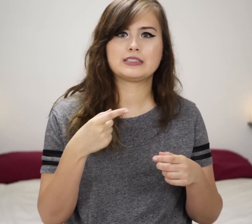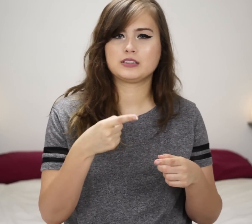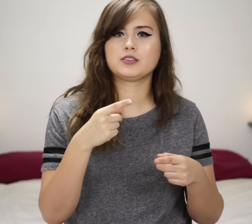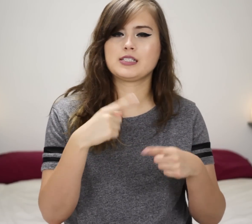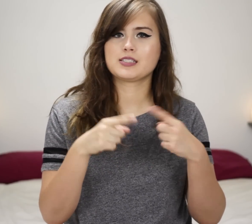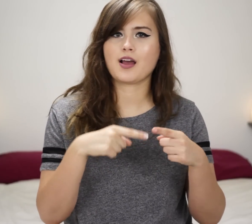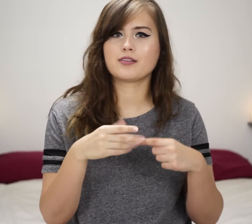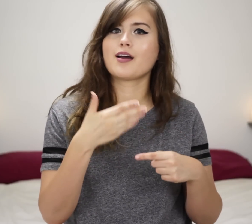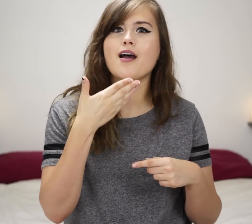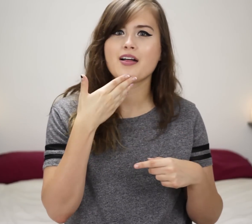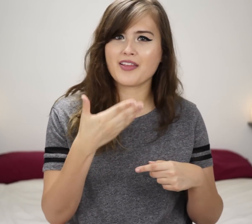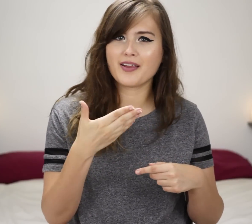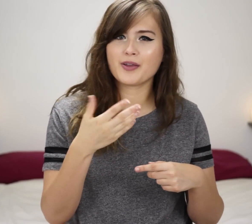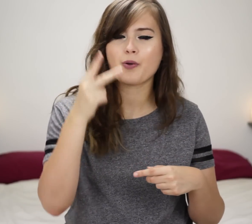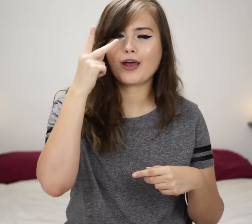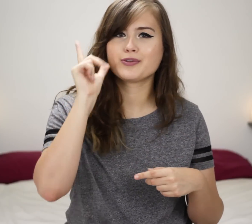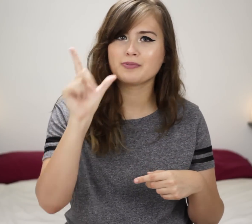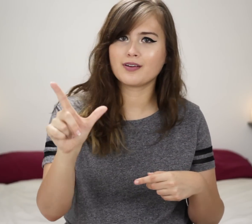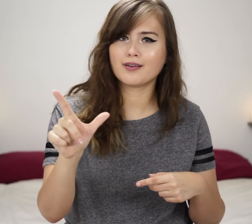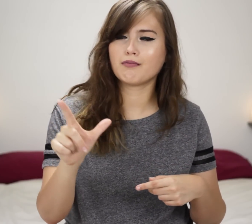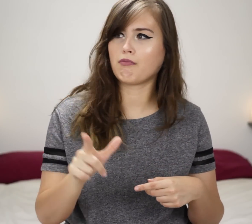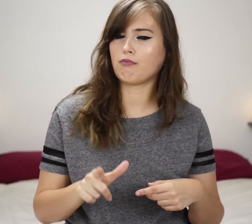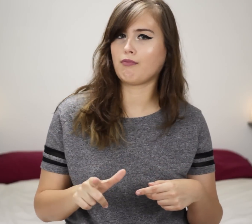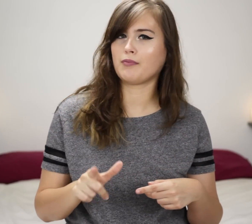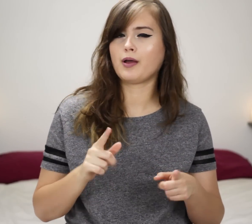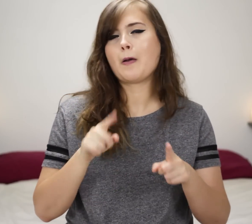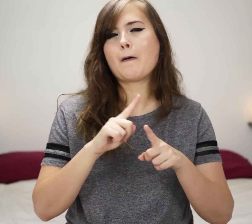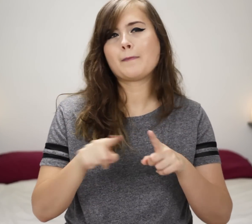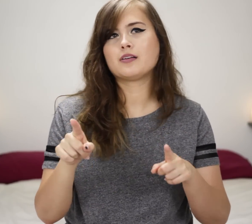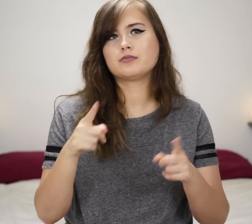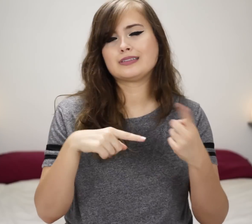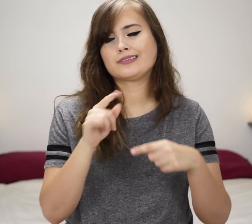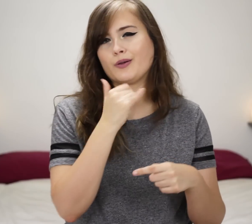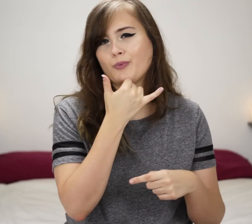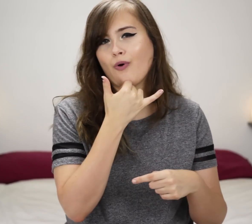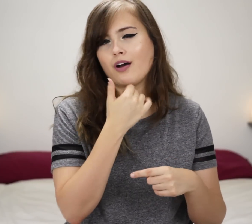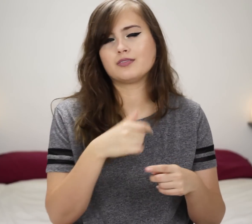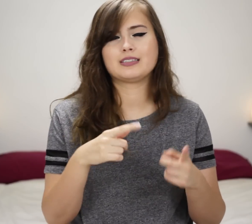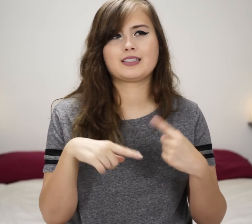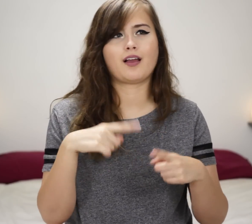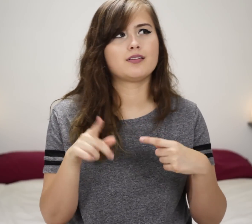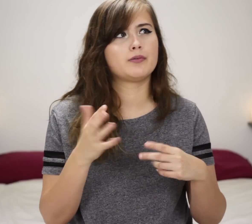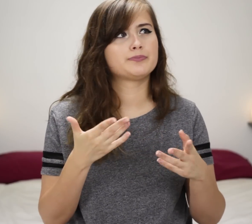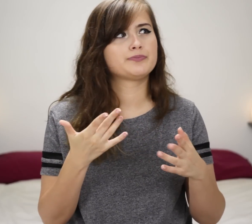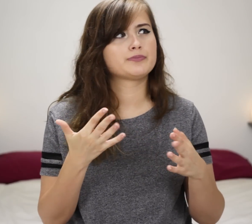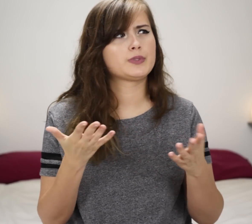he signed, "Thank you. See you later." But he signed it wrong. He actually ended up signing,